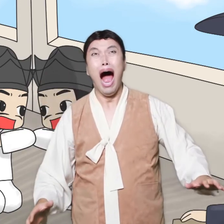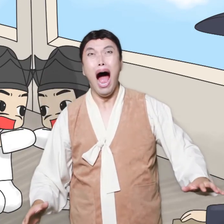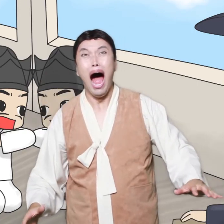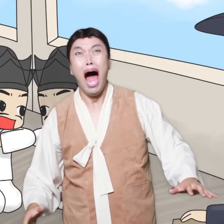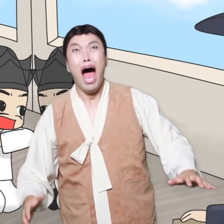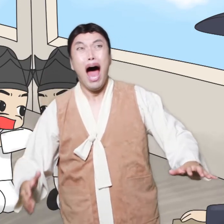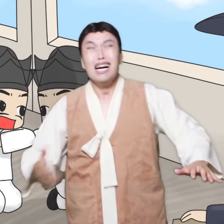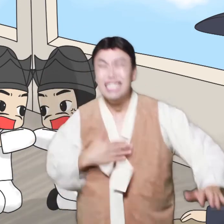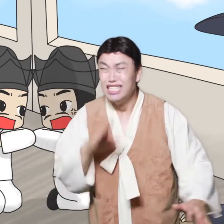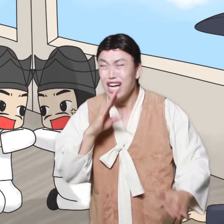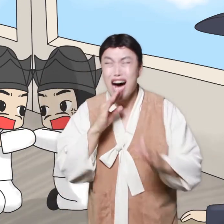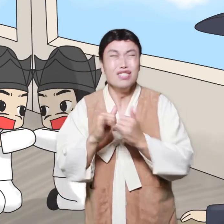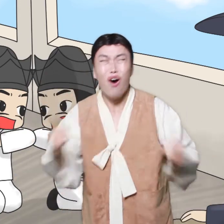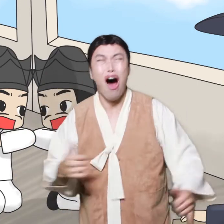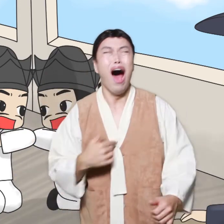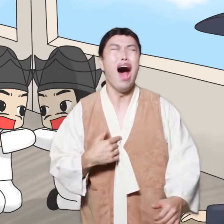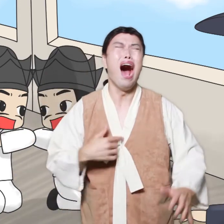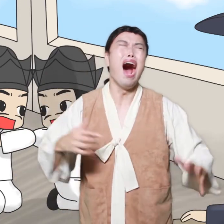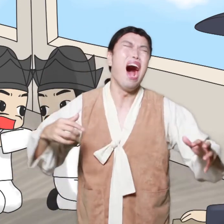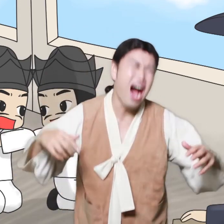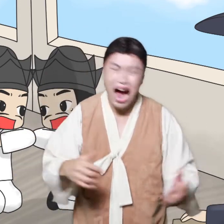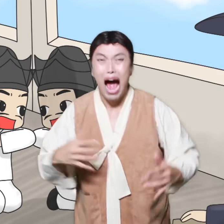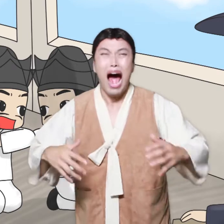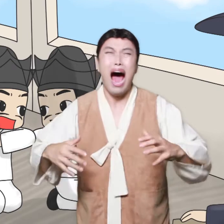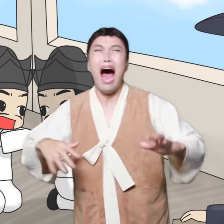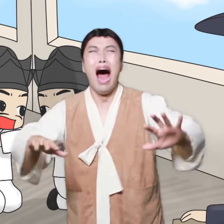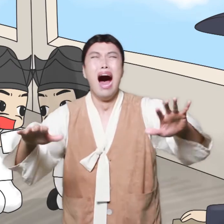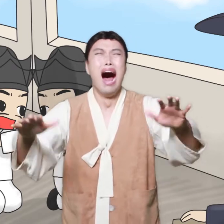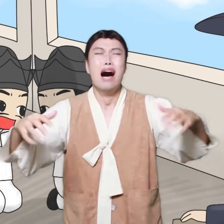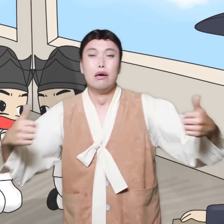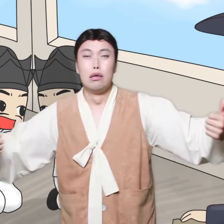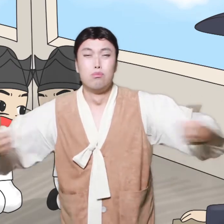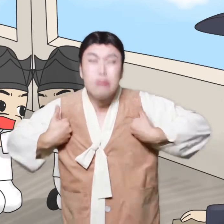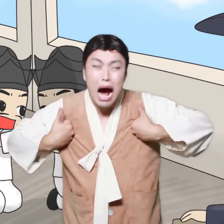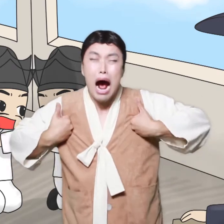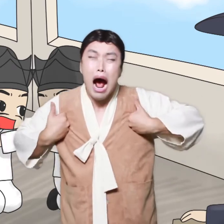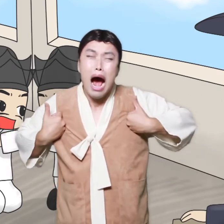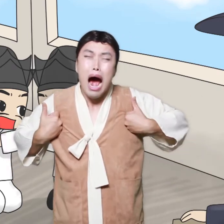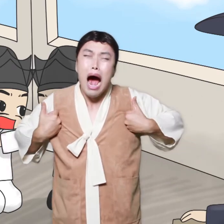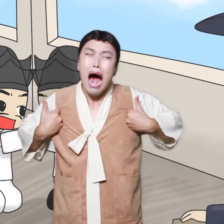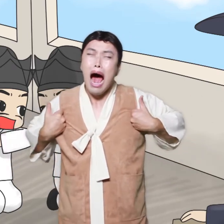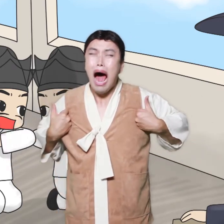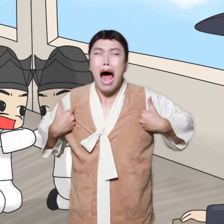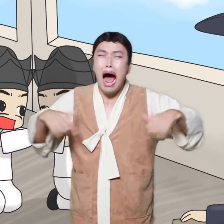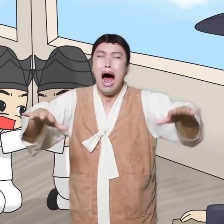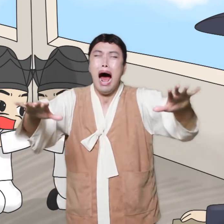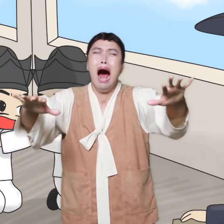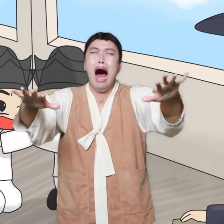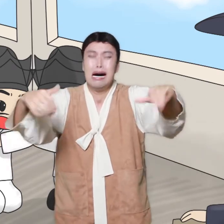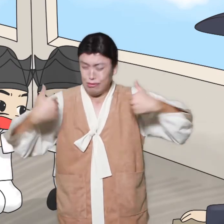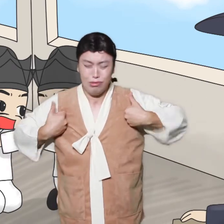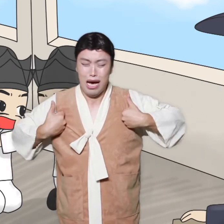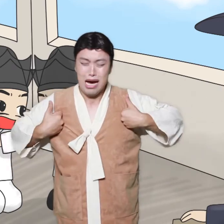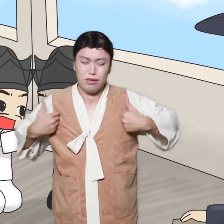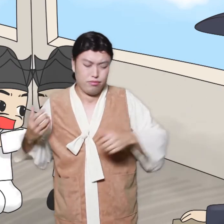Sato goes to the house and counted the rice cooker. There are 23 rice cookers in your house.